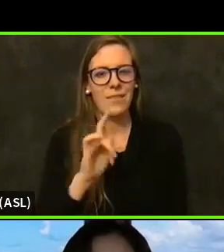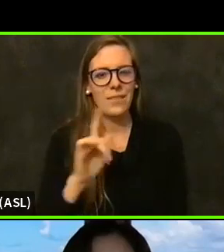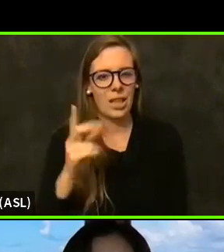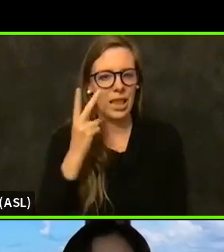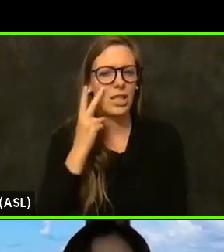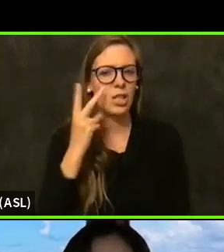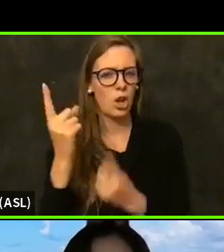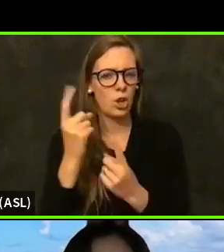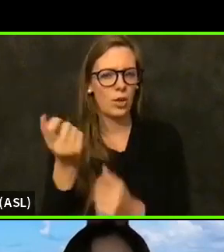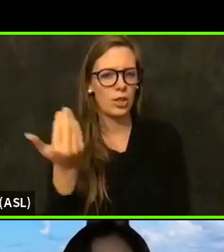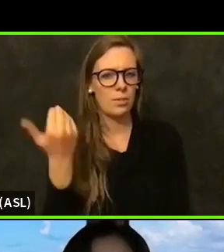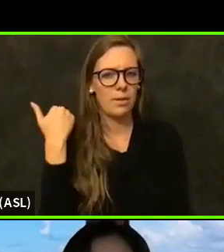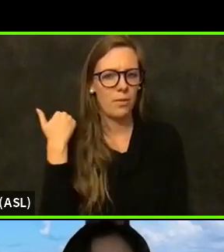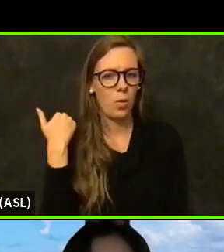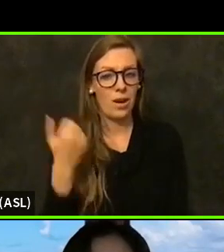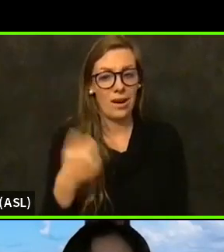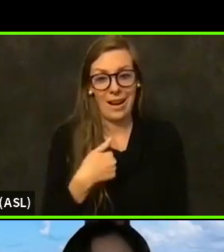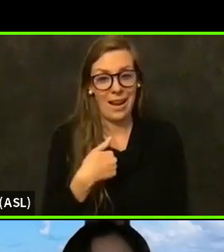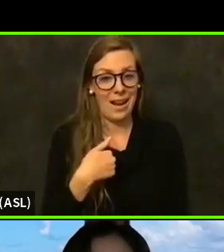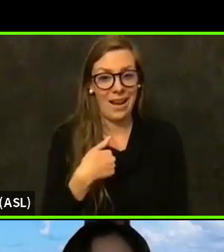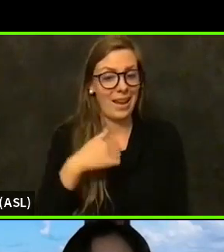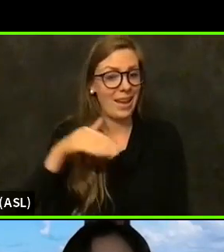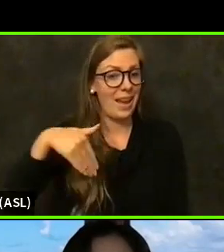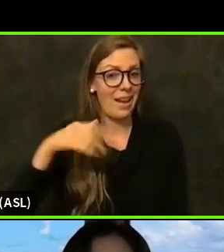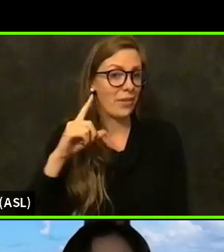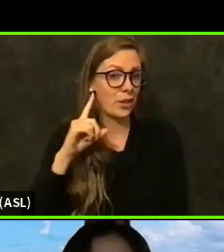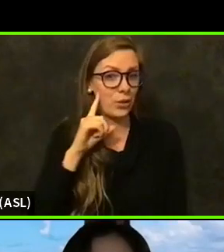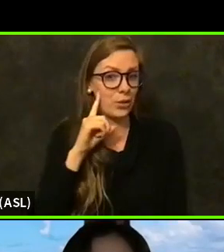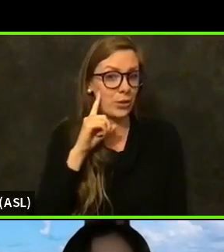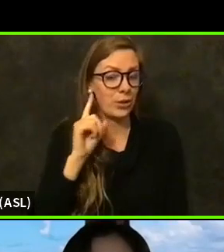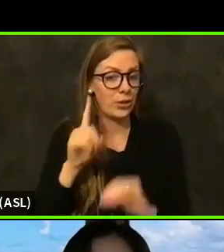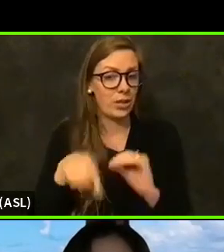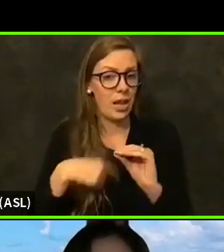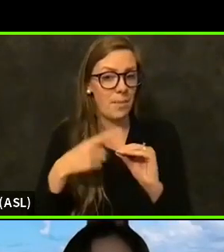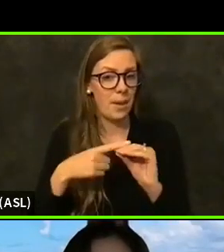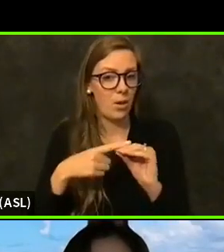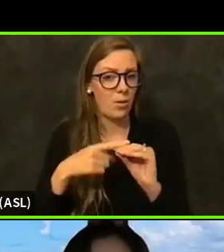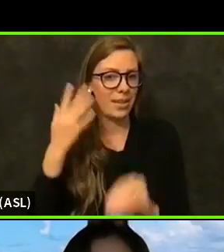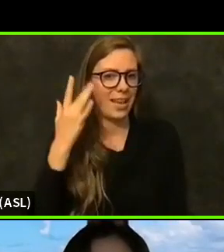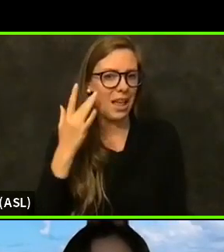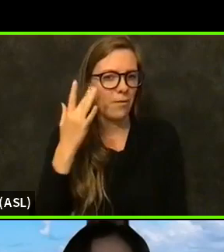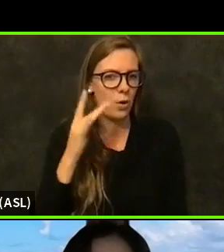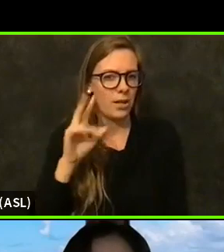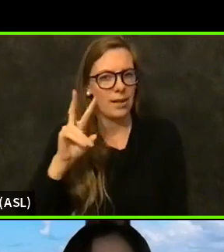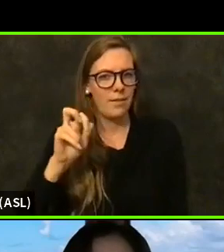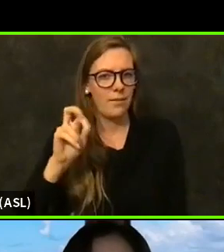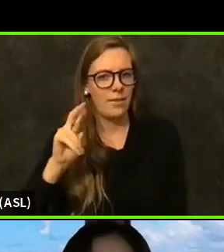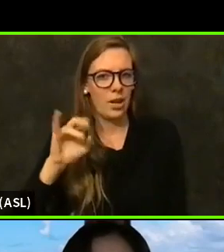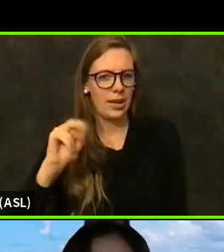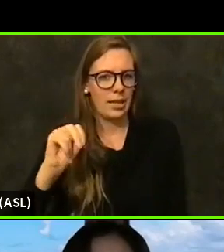I actually don't know. I've not heard of the California variant in Lake and Marin.